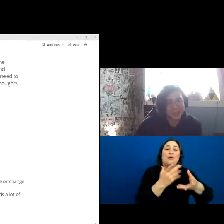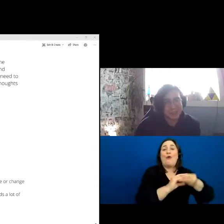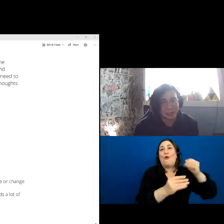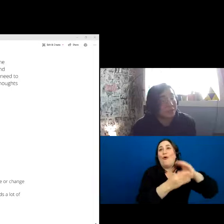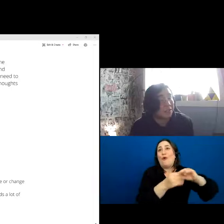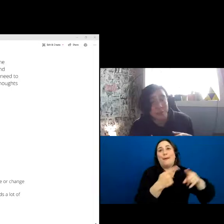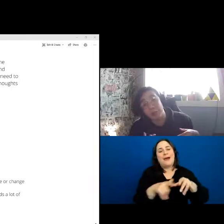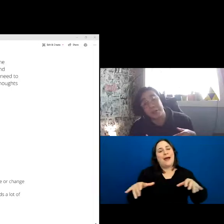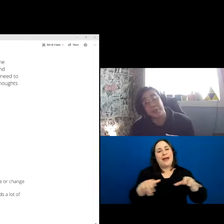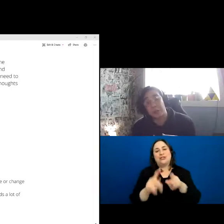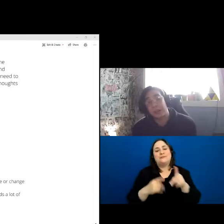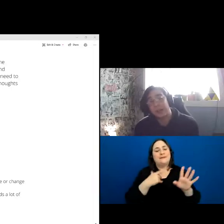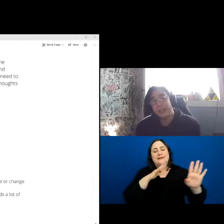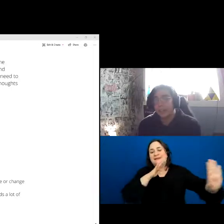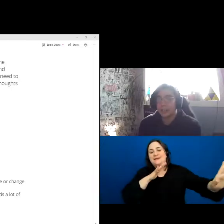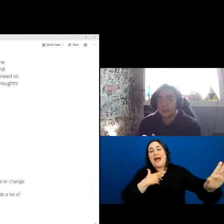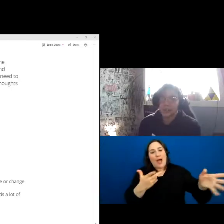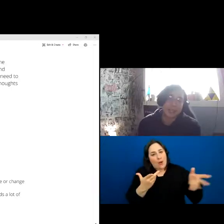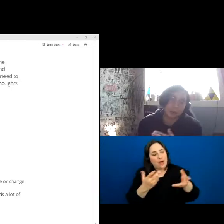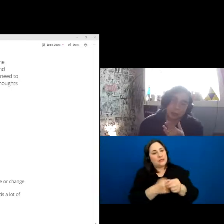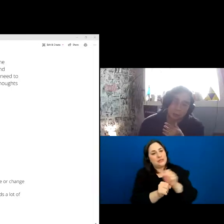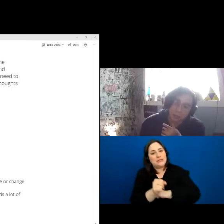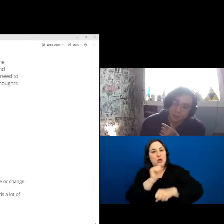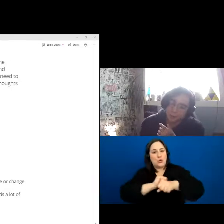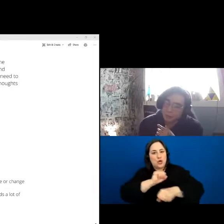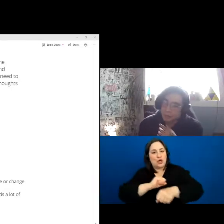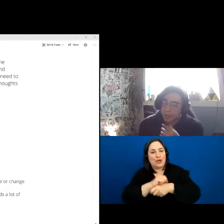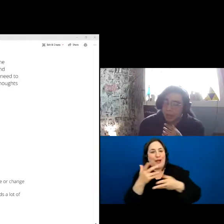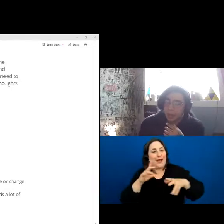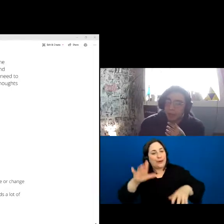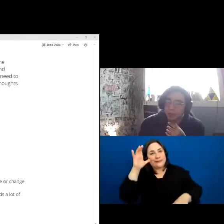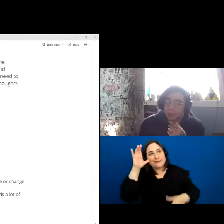the stories they just want to do the work. They just want to hit the ground running. You know,